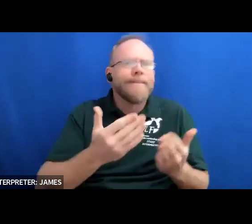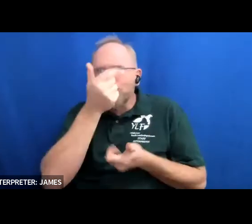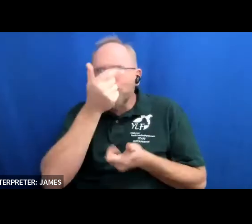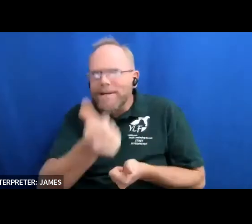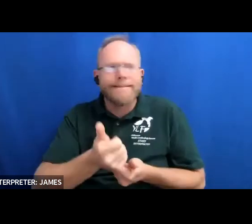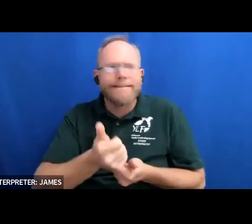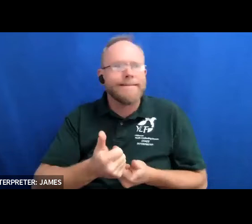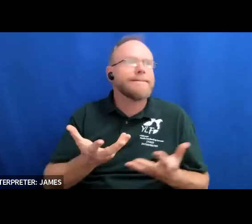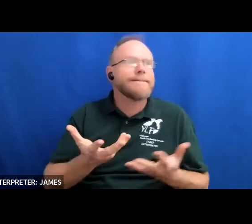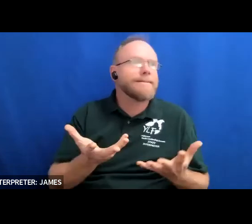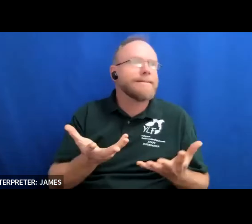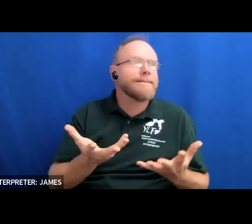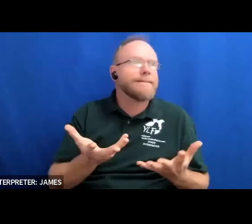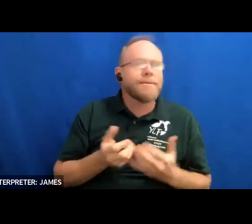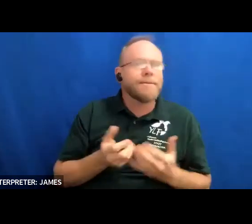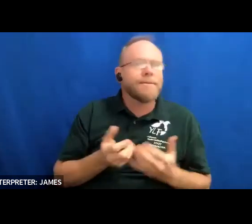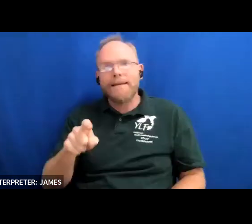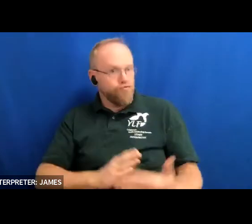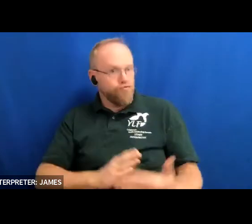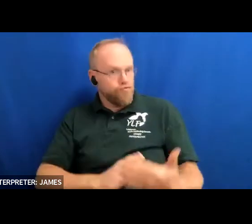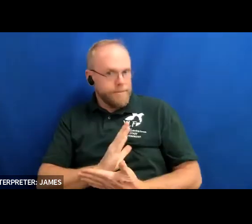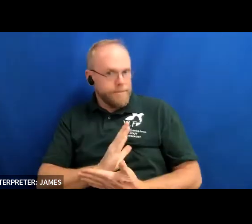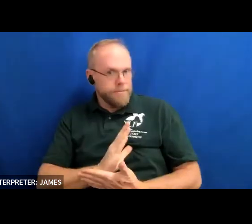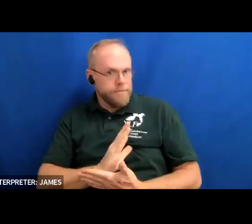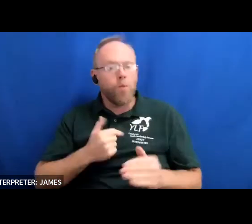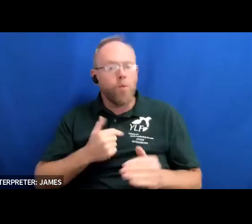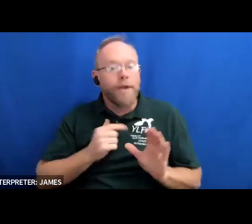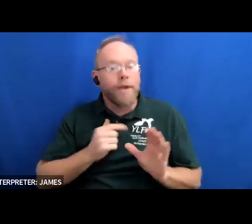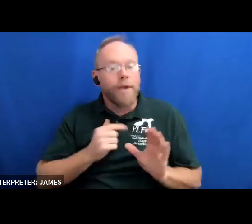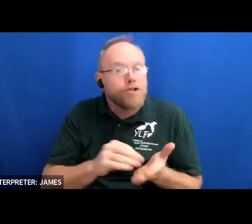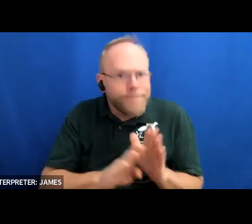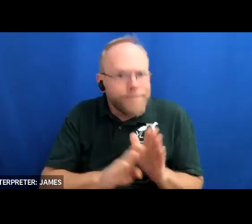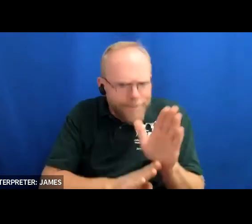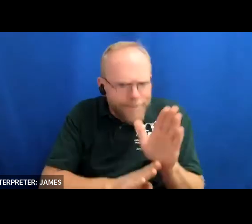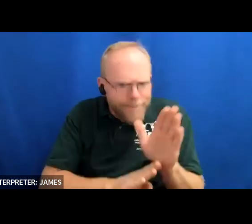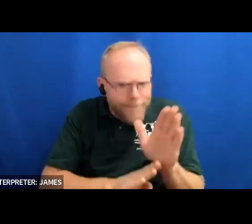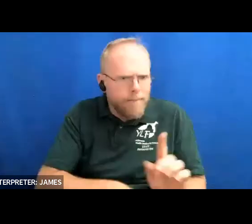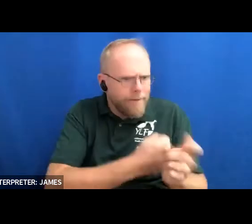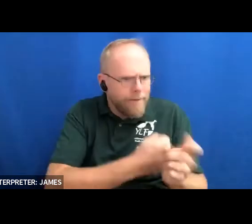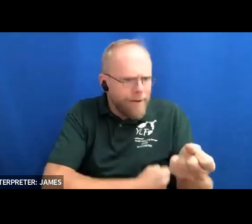when we are encouraged when we encourage students to develop self-advocacy skills